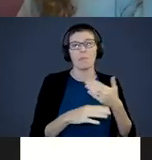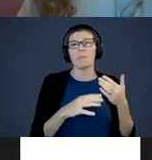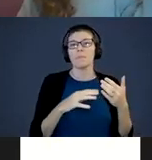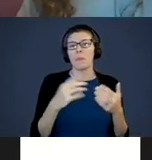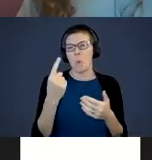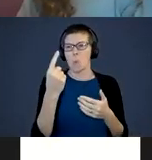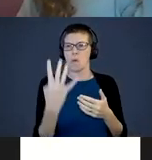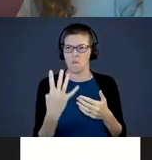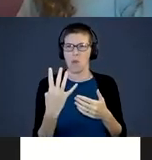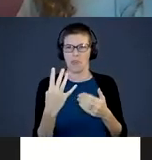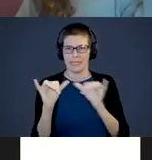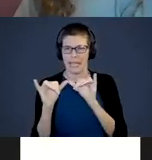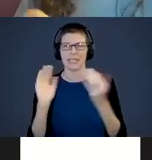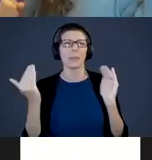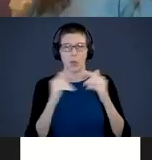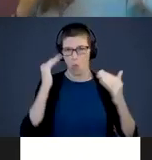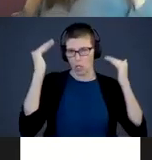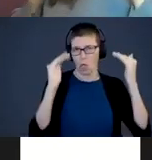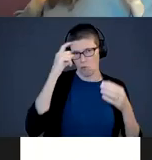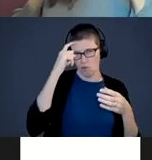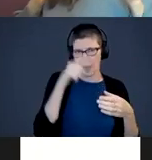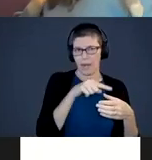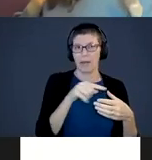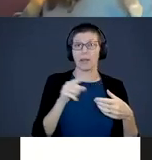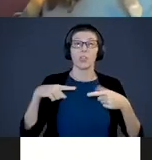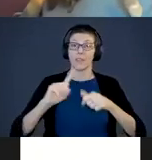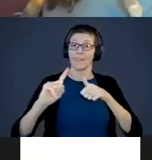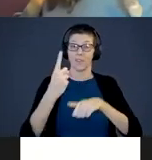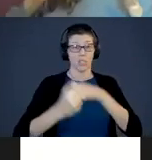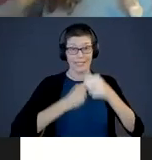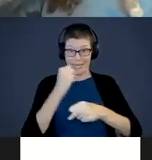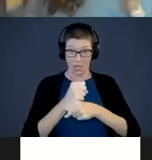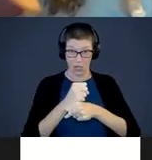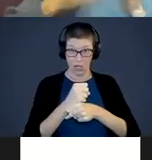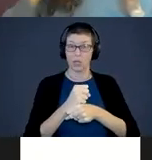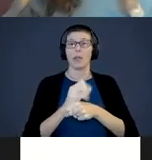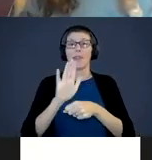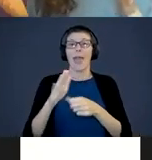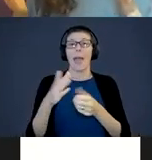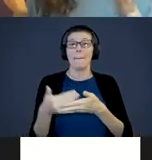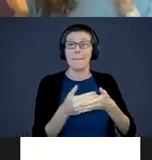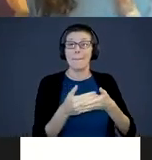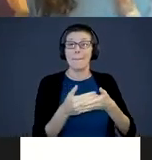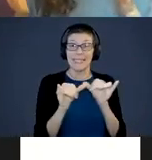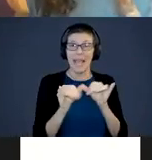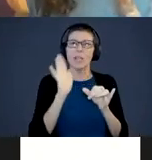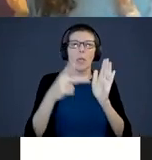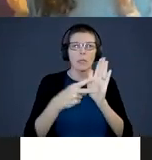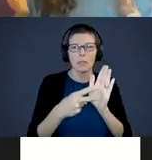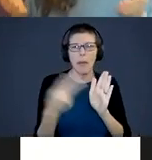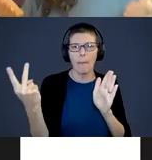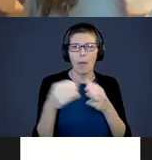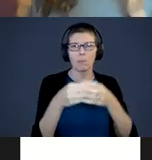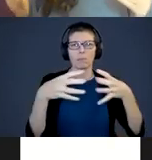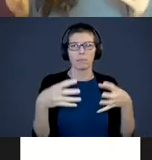of an adult brain. In the first year of life, that baby’s brain will DOUBLE in size. By age three,